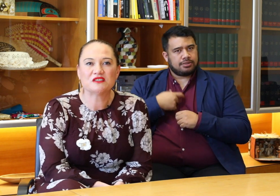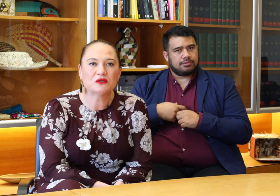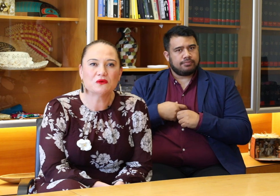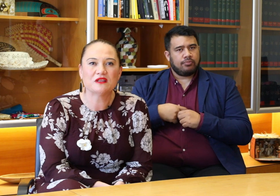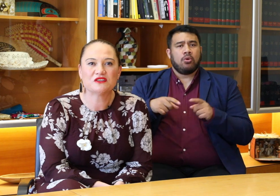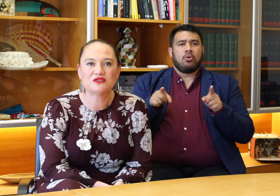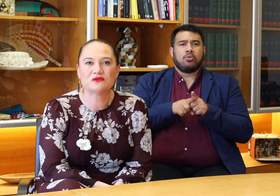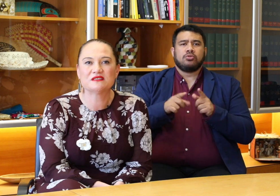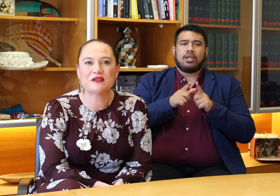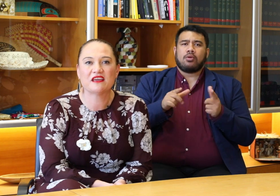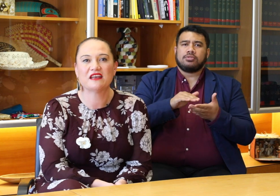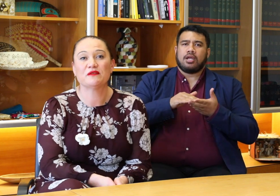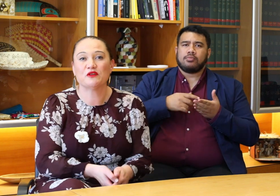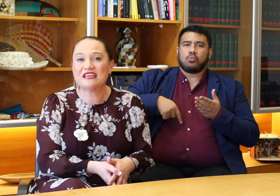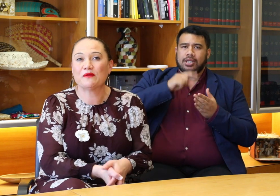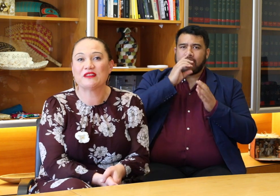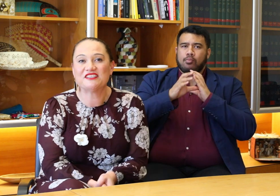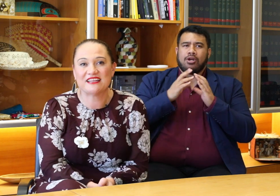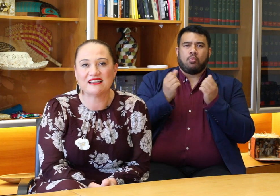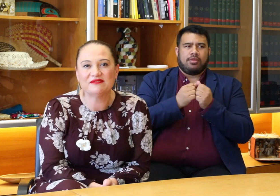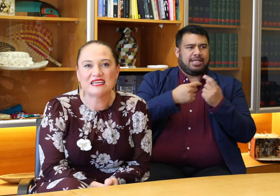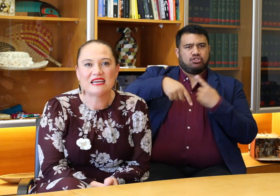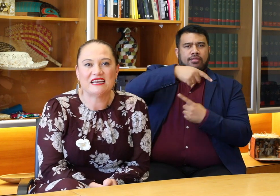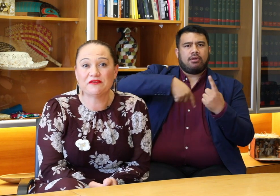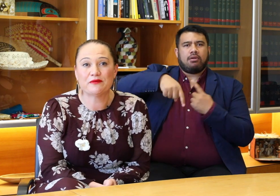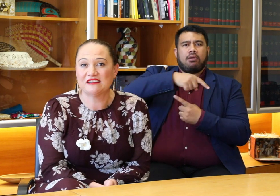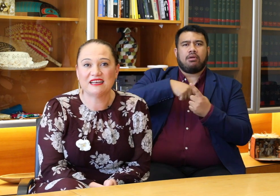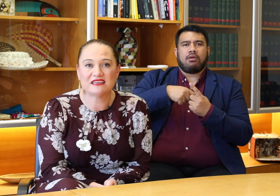tool that ensures we can communicate with each other and everyone can access